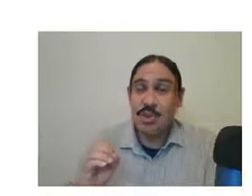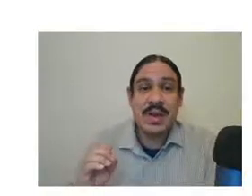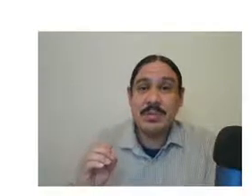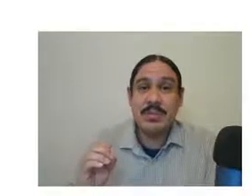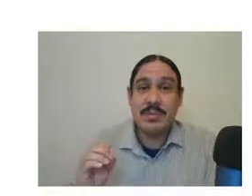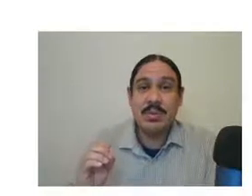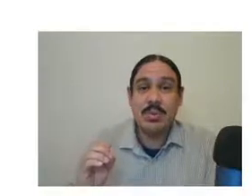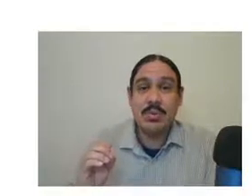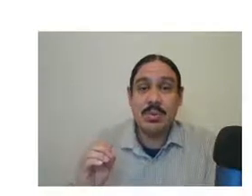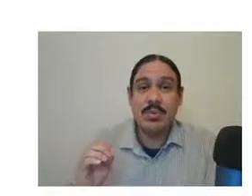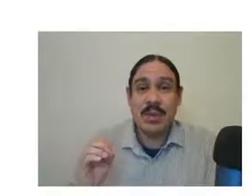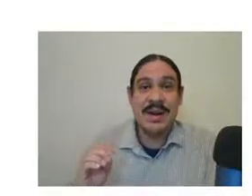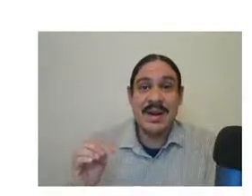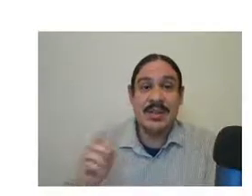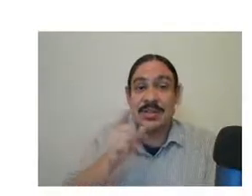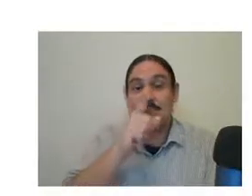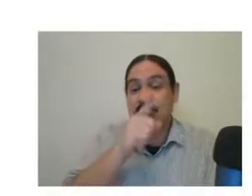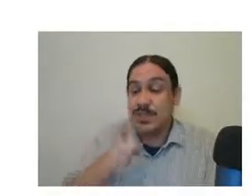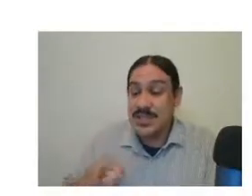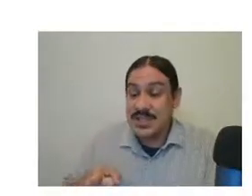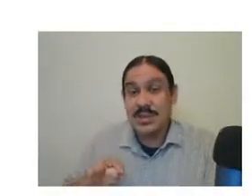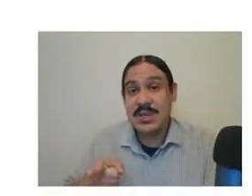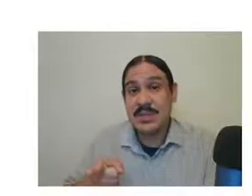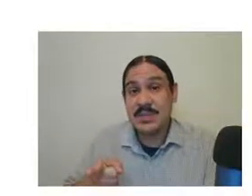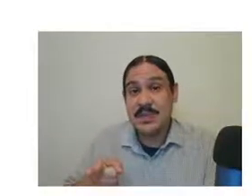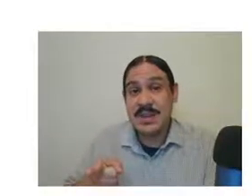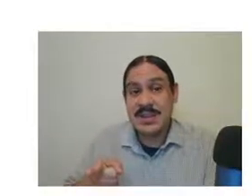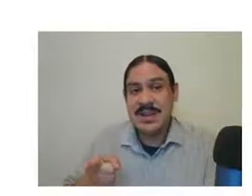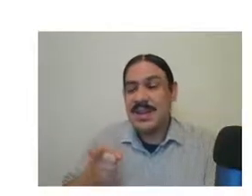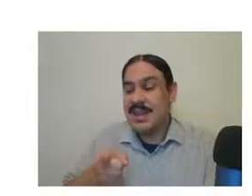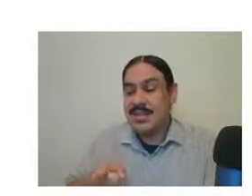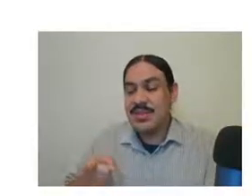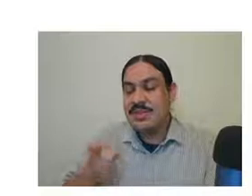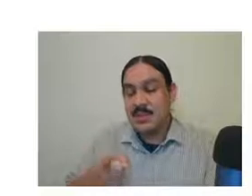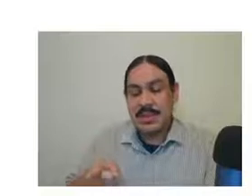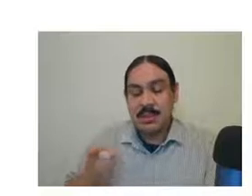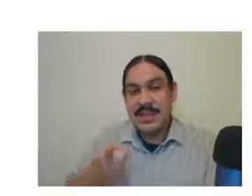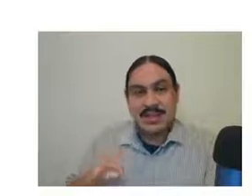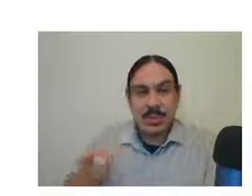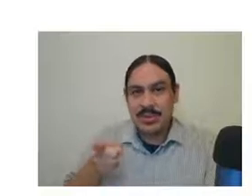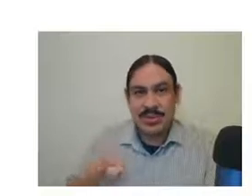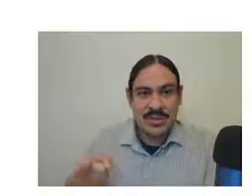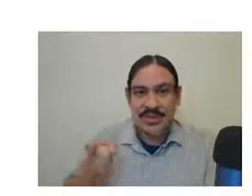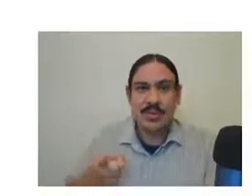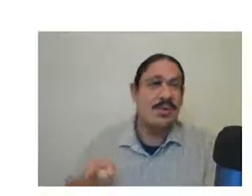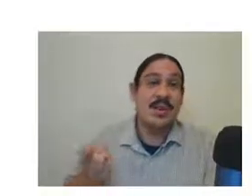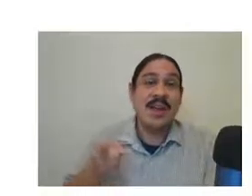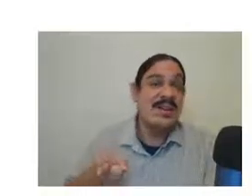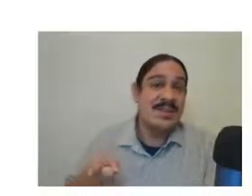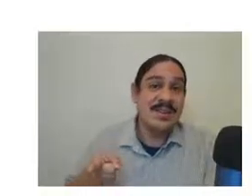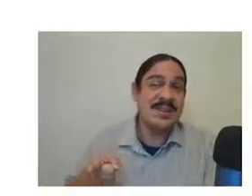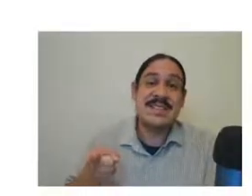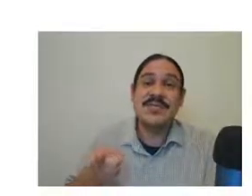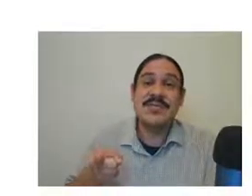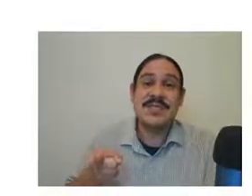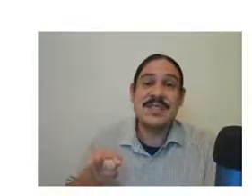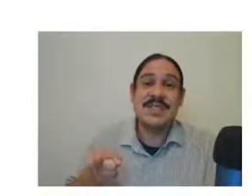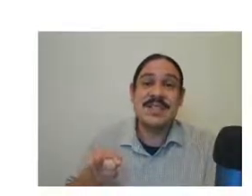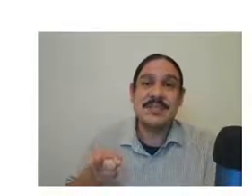have to repeat the whole word juan again you can just point to this location in space and this will be the placeholder for juan